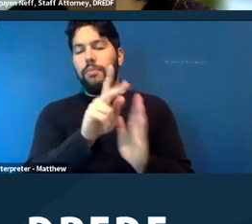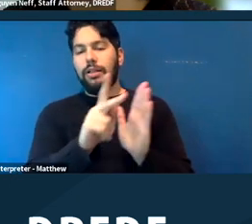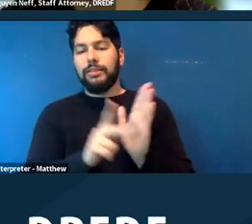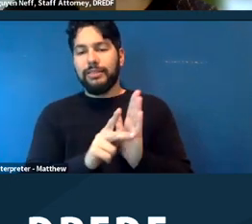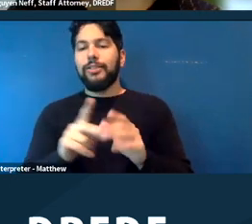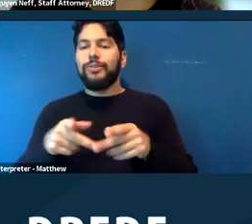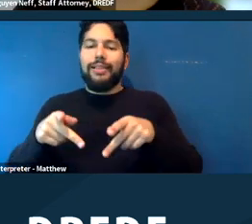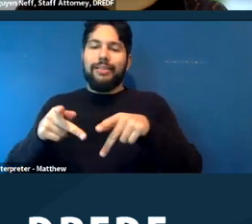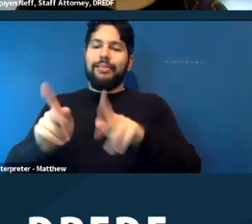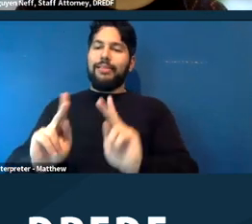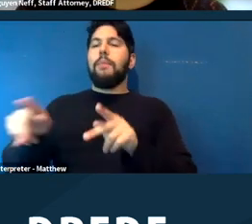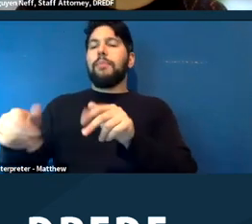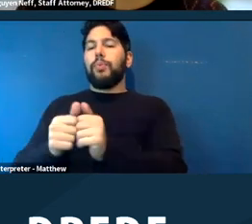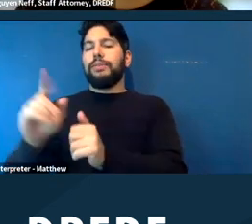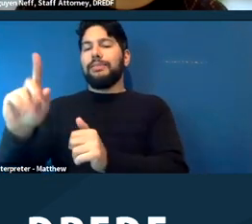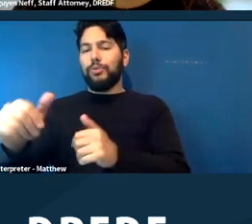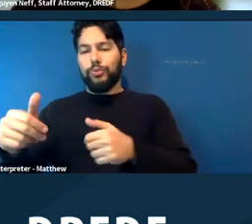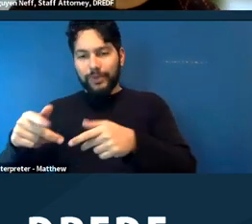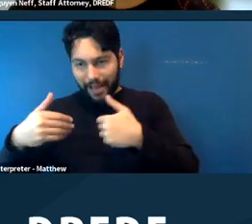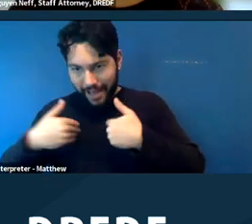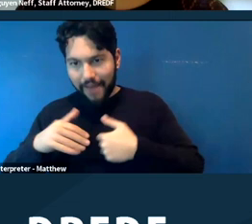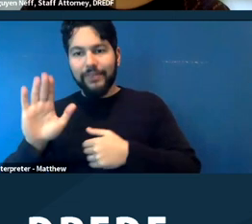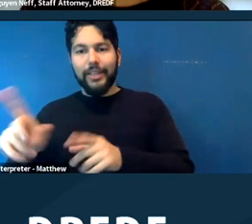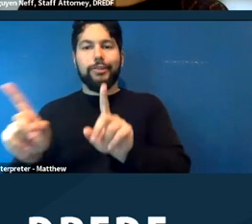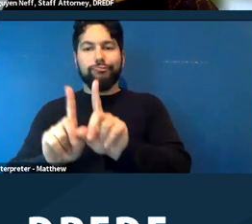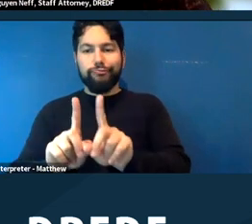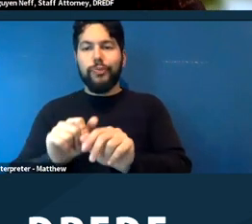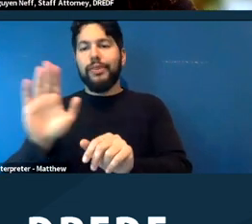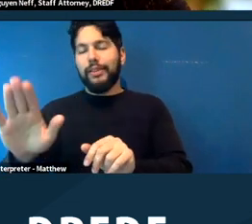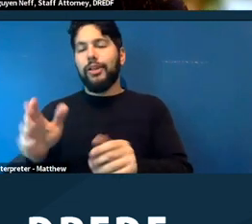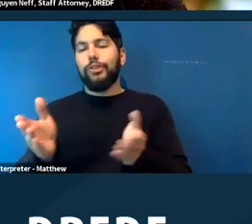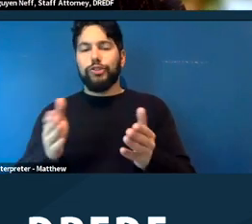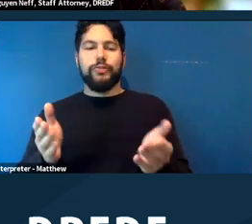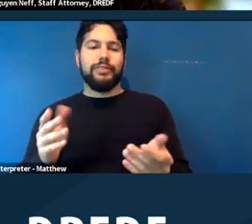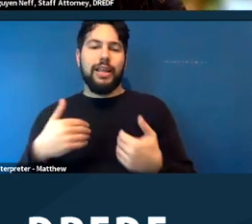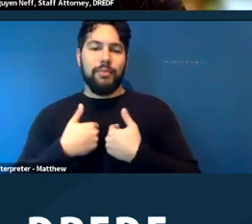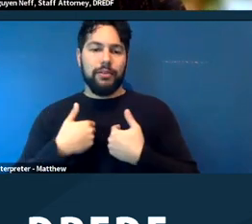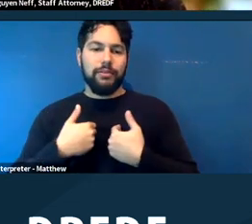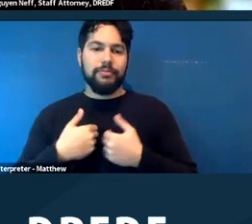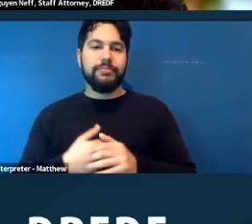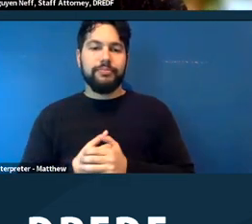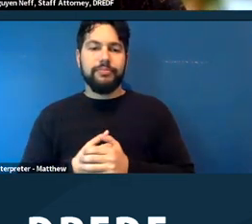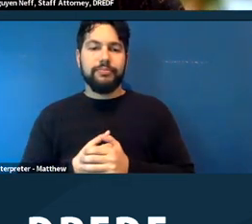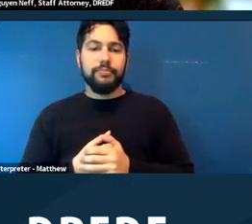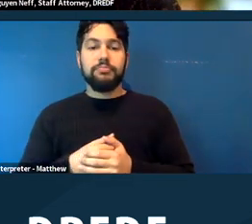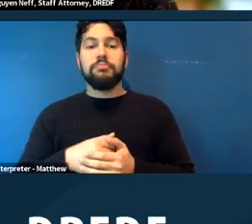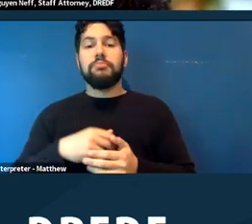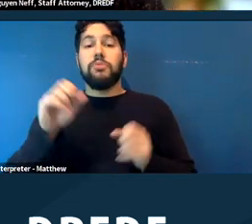support animals or service animals with them. Requesting a particular type of bedding. So